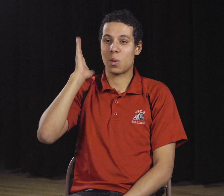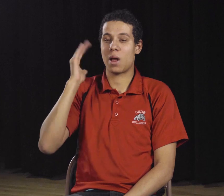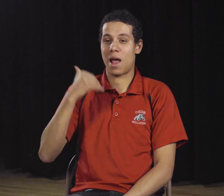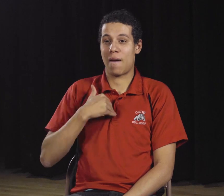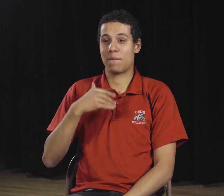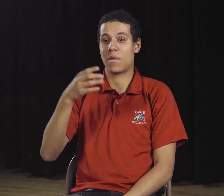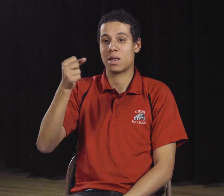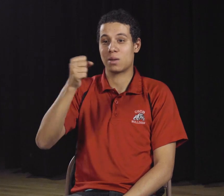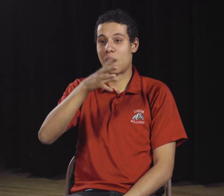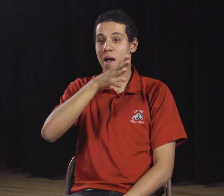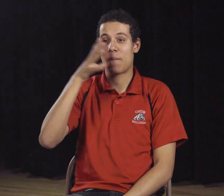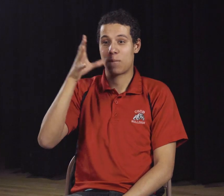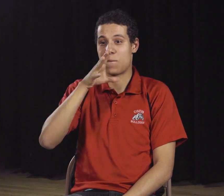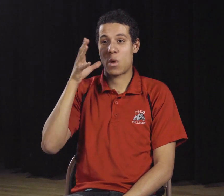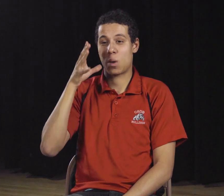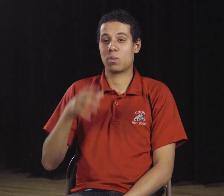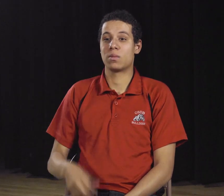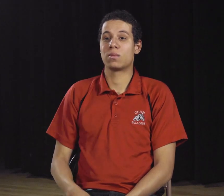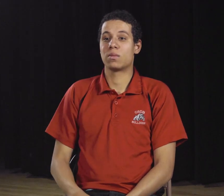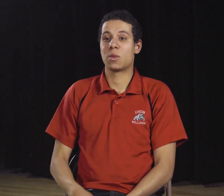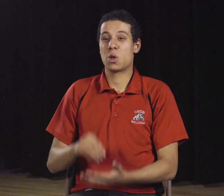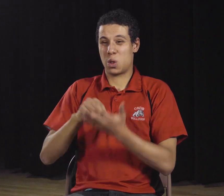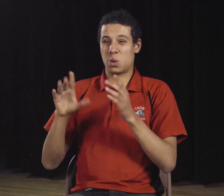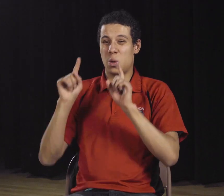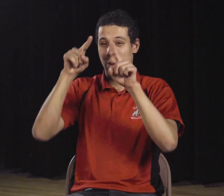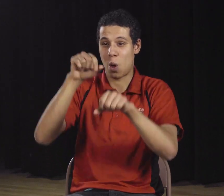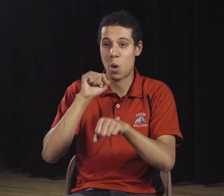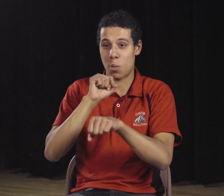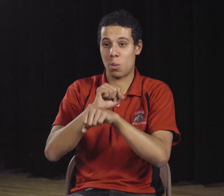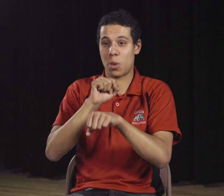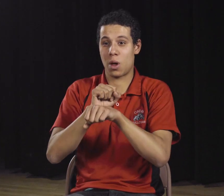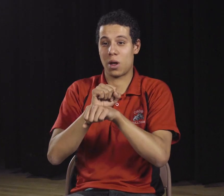CSDB used to have a dairy farm in which the students could go to work.